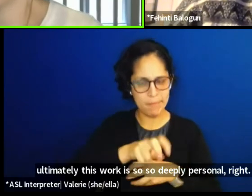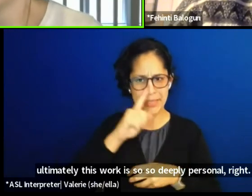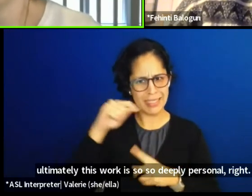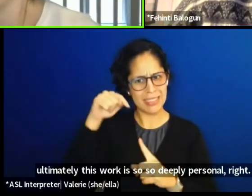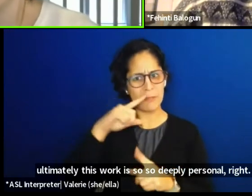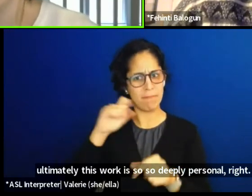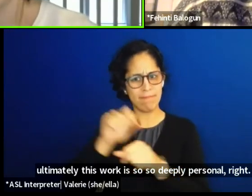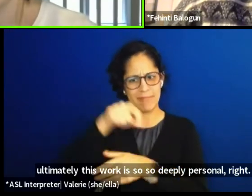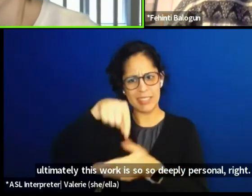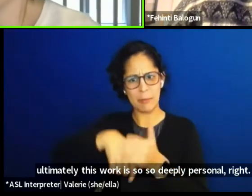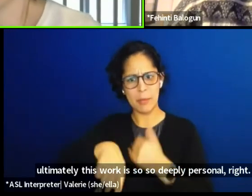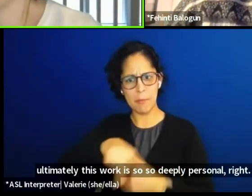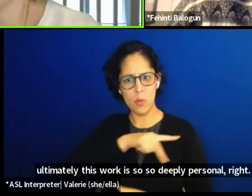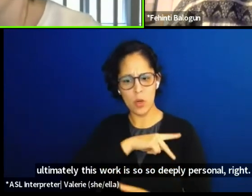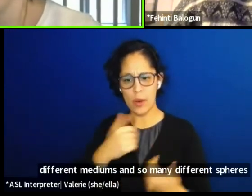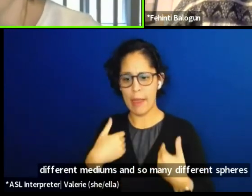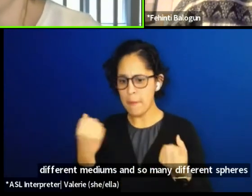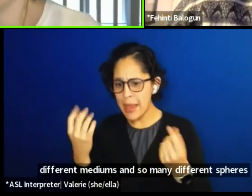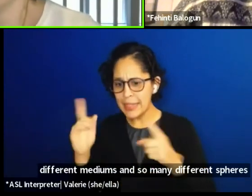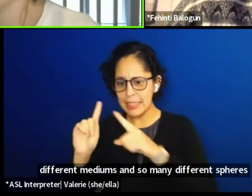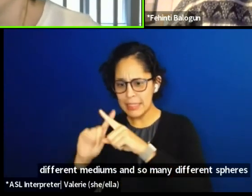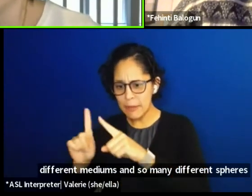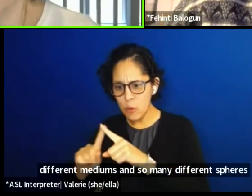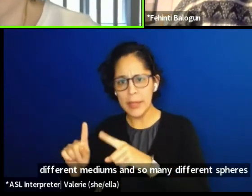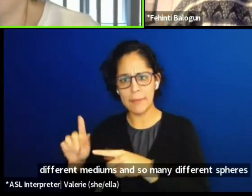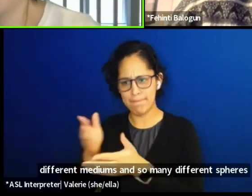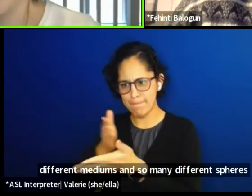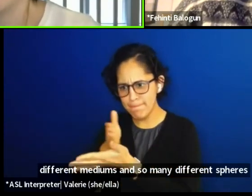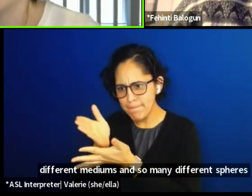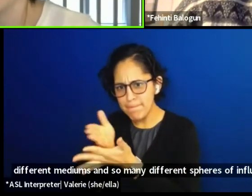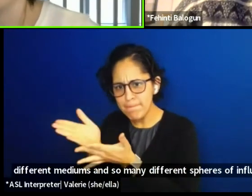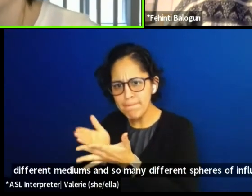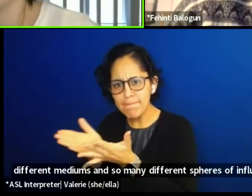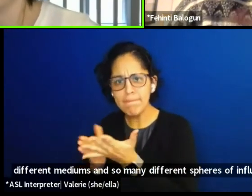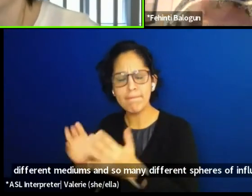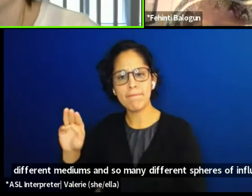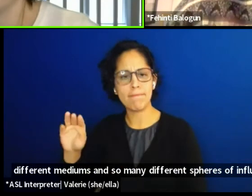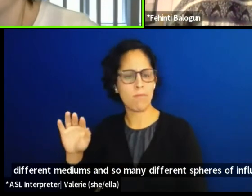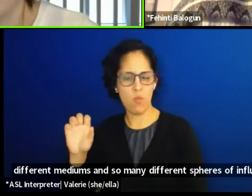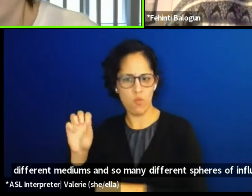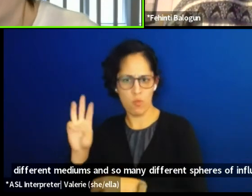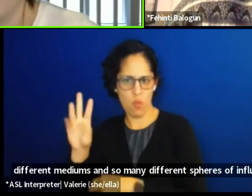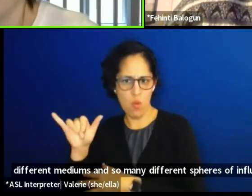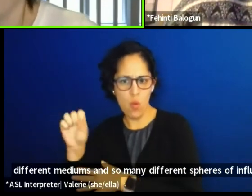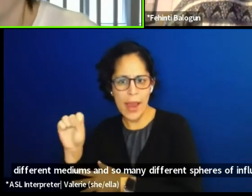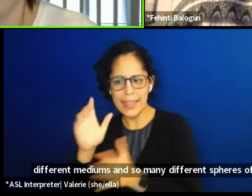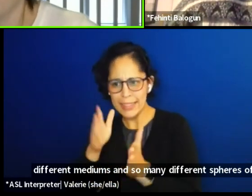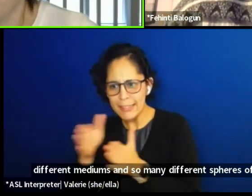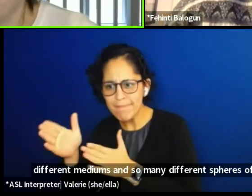and so many different spheres of influence, but what is your climate story